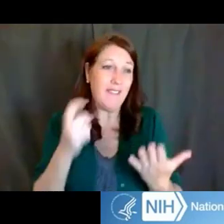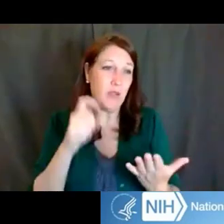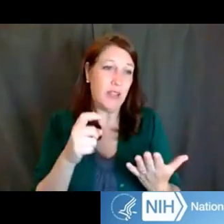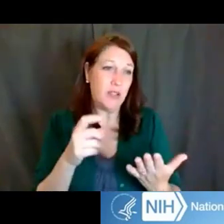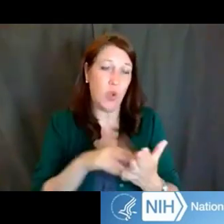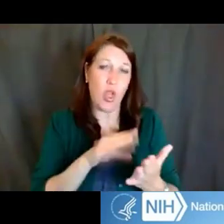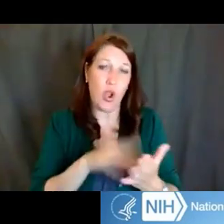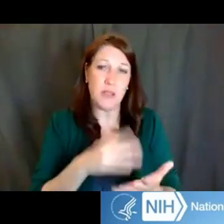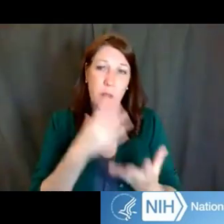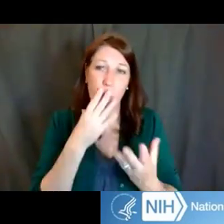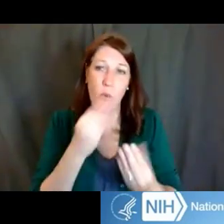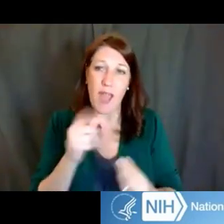I'll let Lauren go.